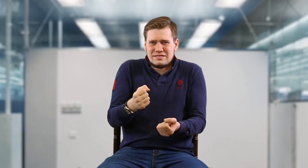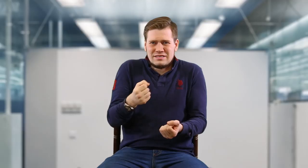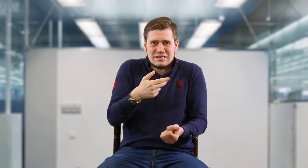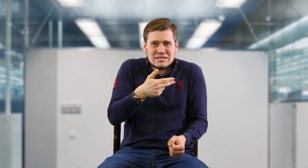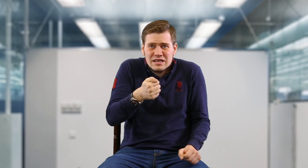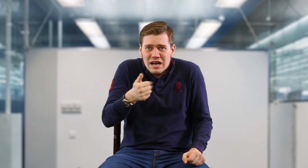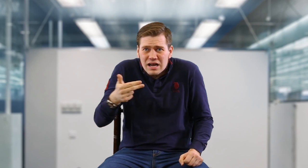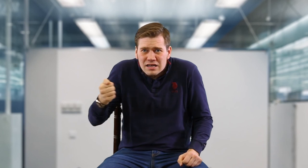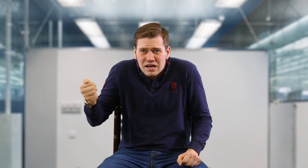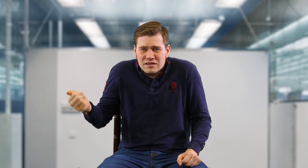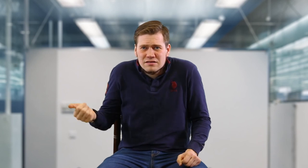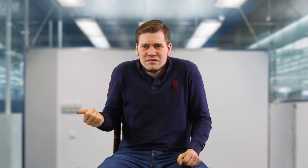[Deaf Man]: What do you mean, ha ha ha?